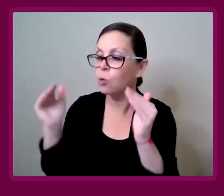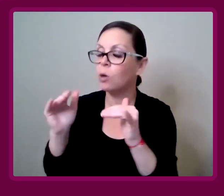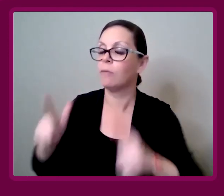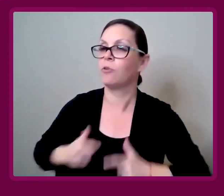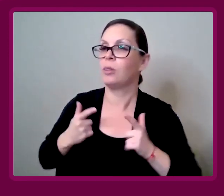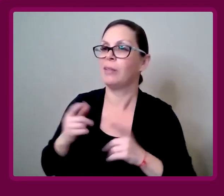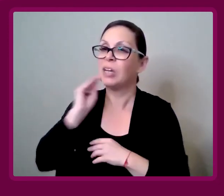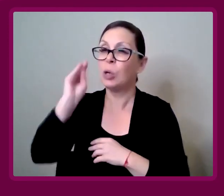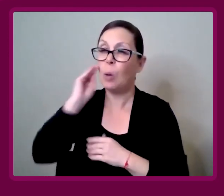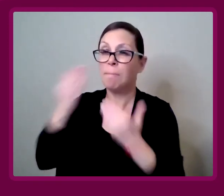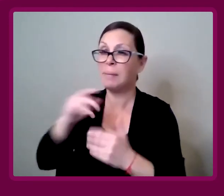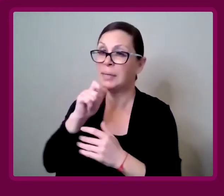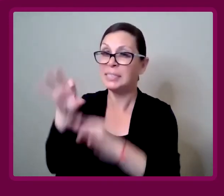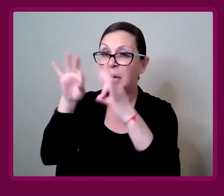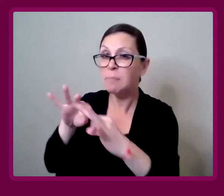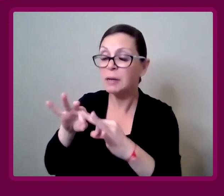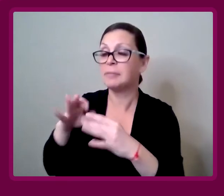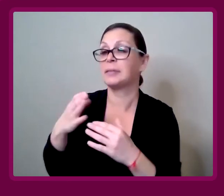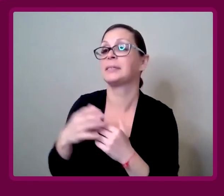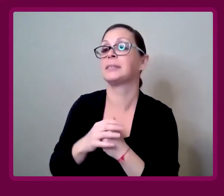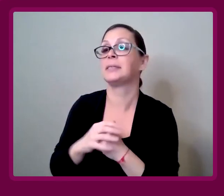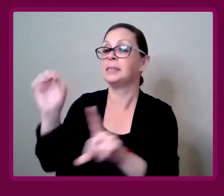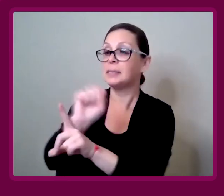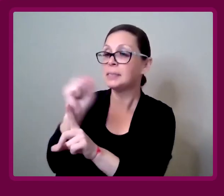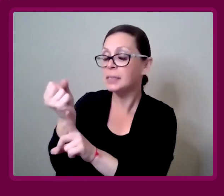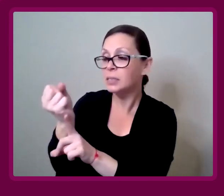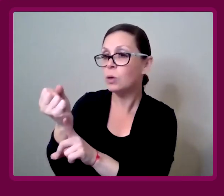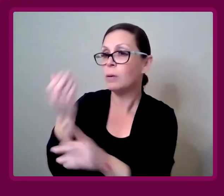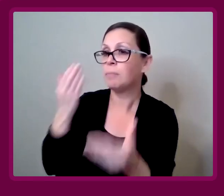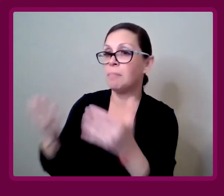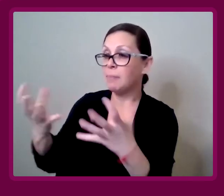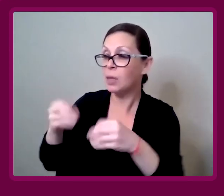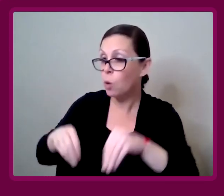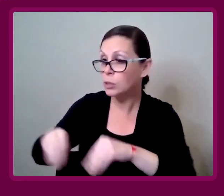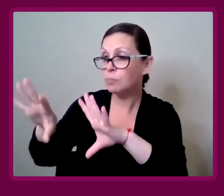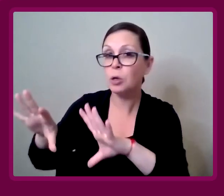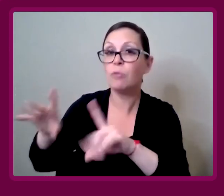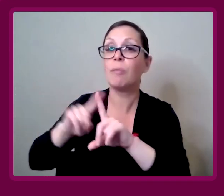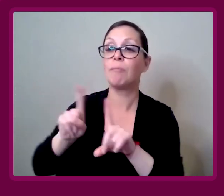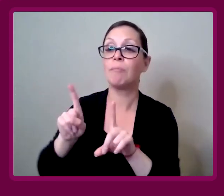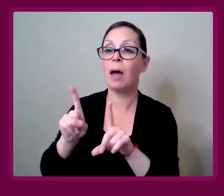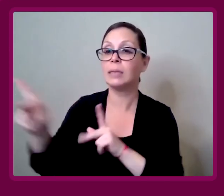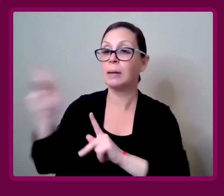Might not be the ideal situation. They might want to move.